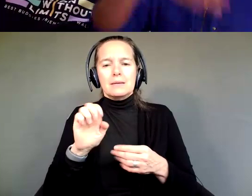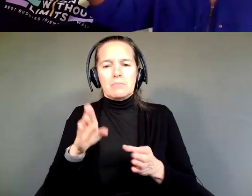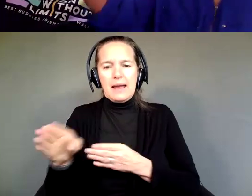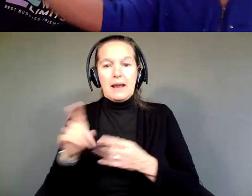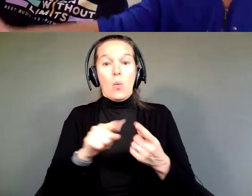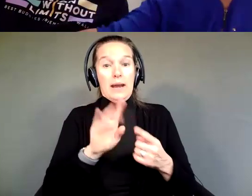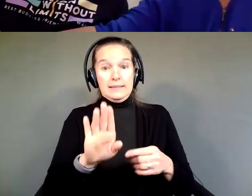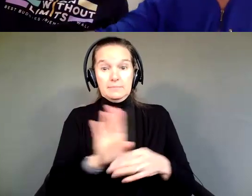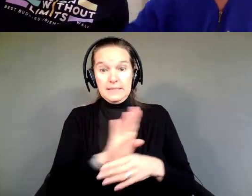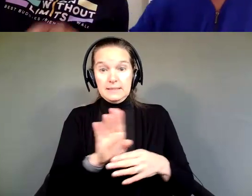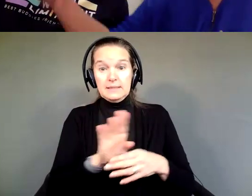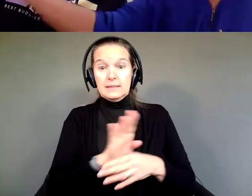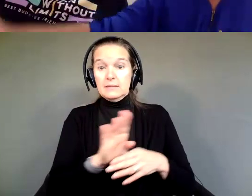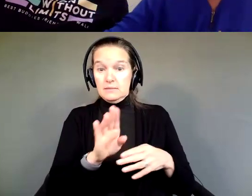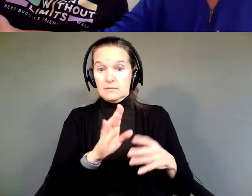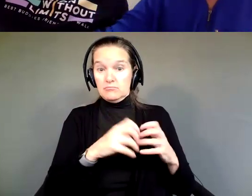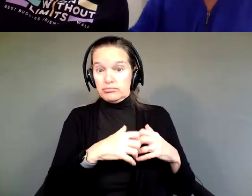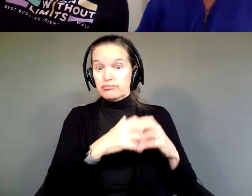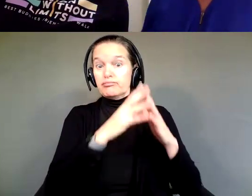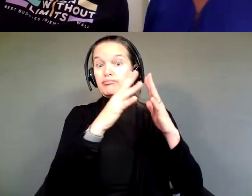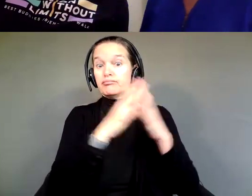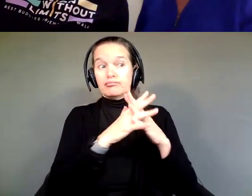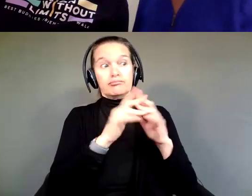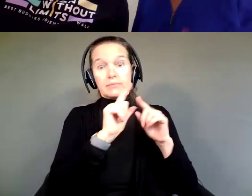Okay, now, what happens to Shawn Goes Bananas when something happens?